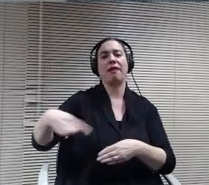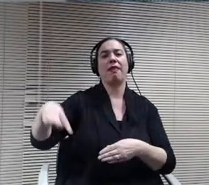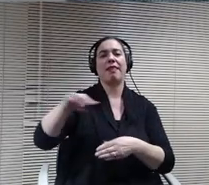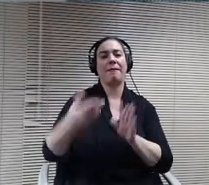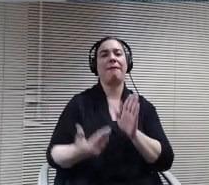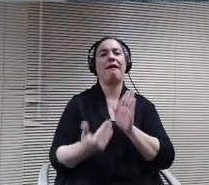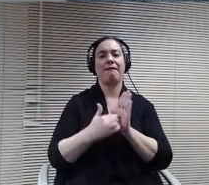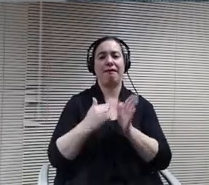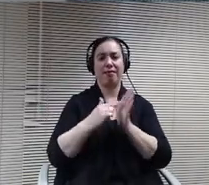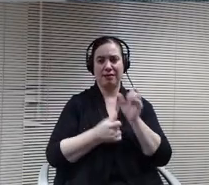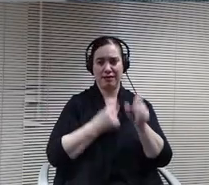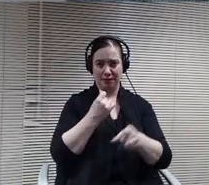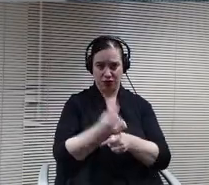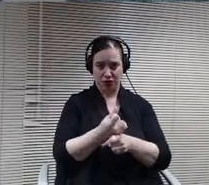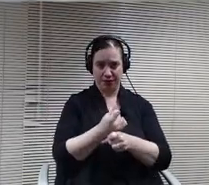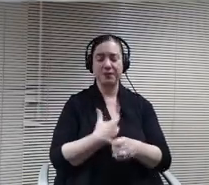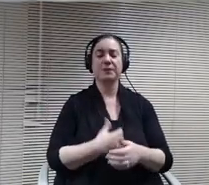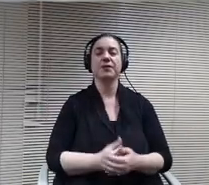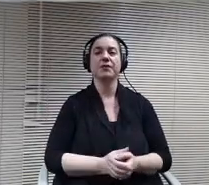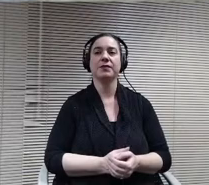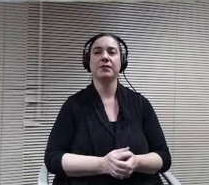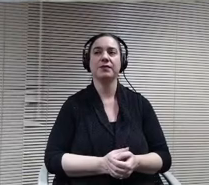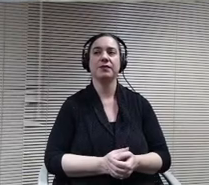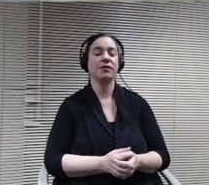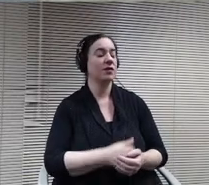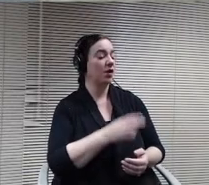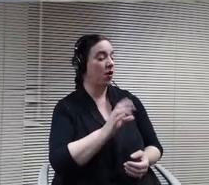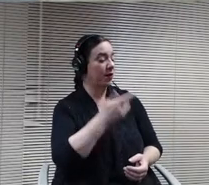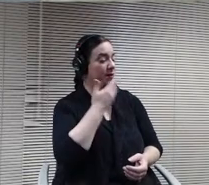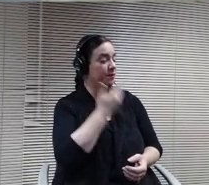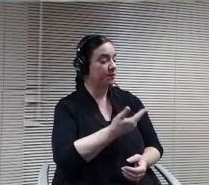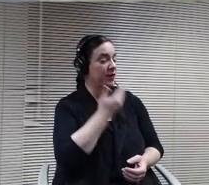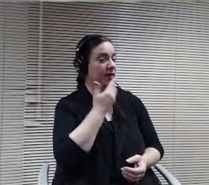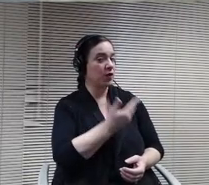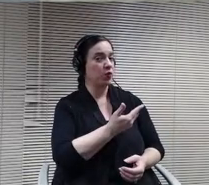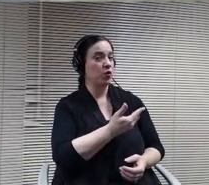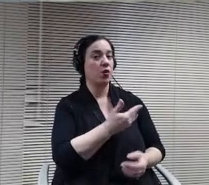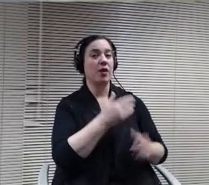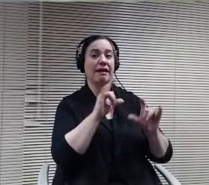Great thank you Doctor Pearson. Can I have a motion to appoint